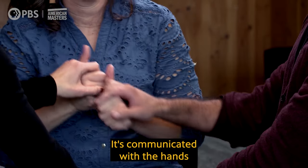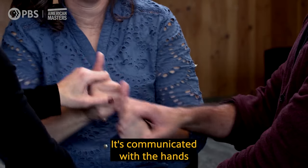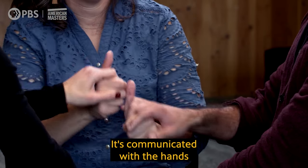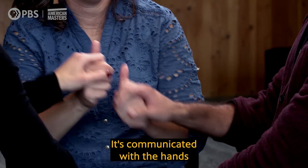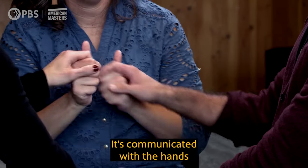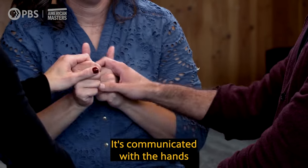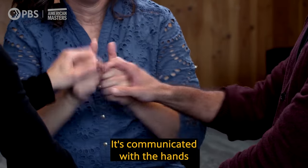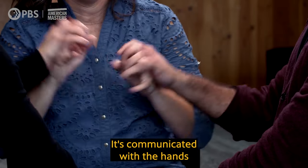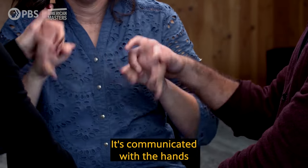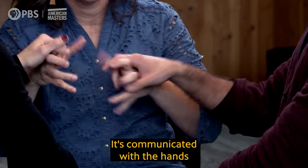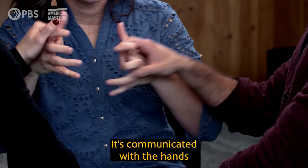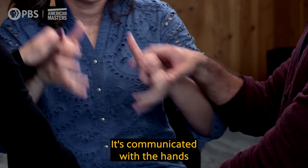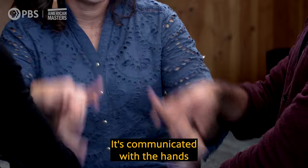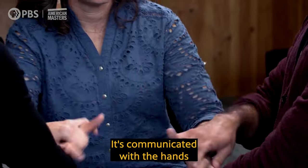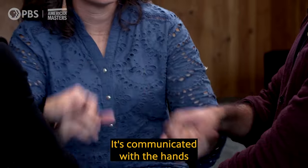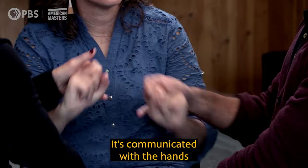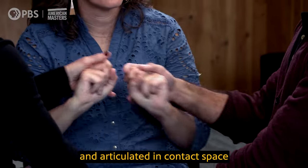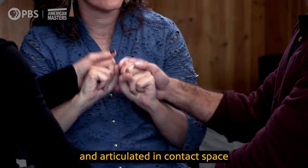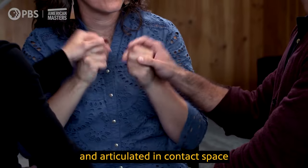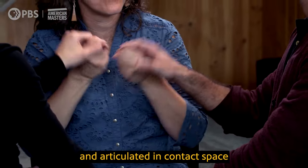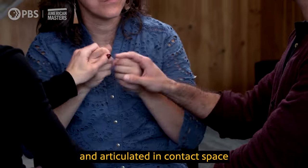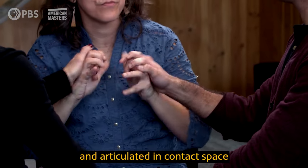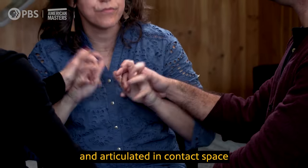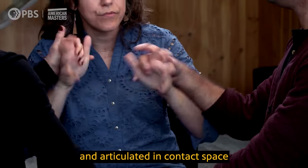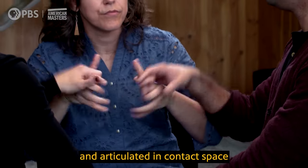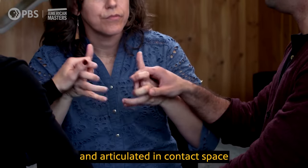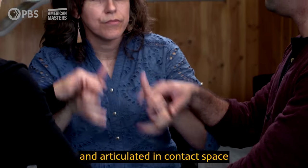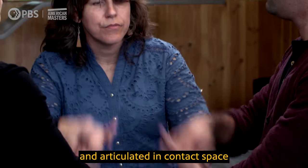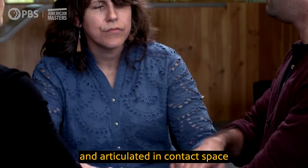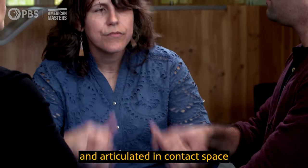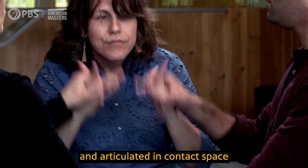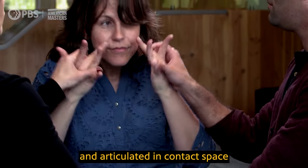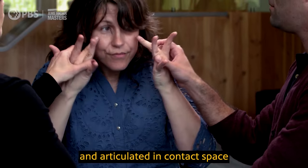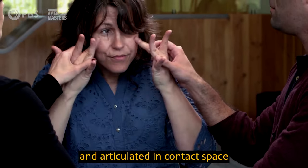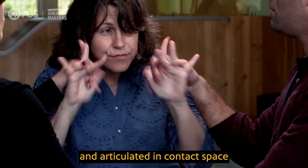It's communicated with the hands and articulated in contact space